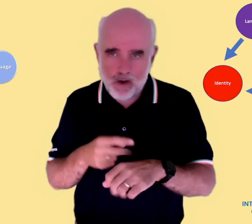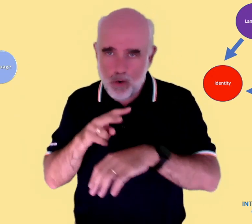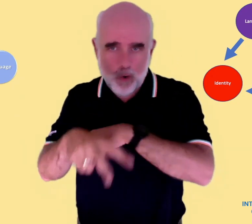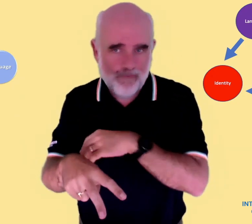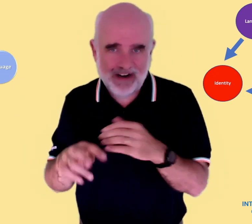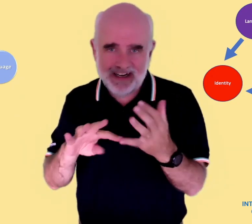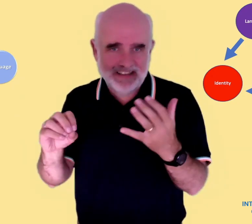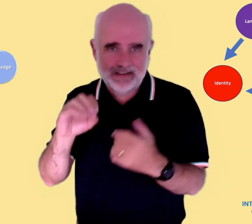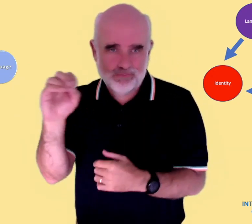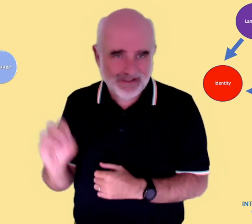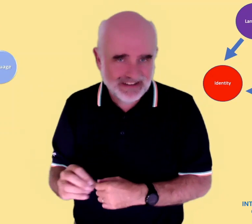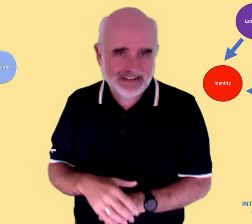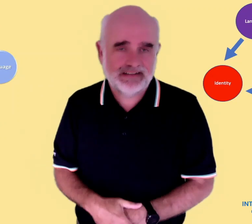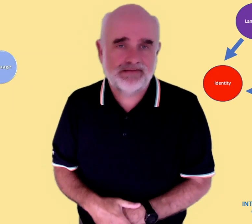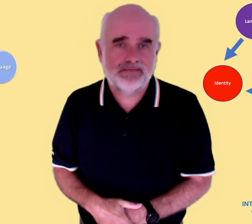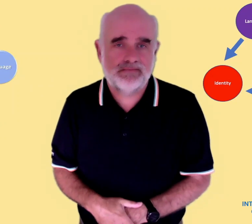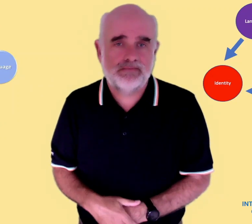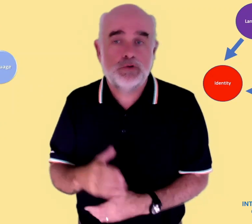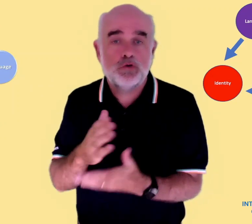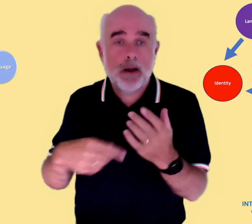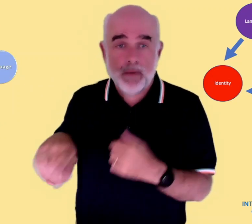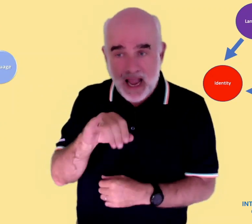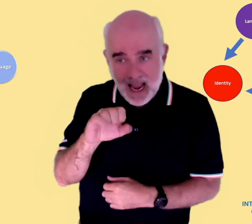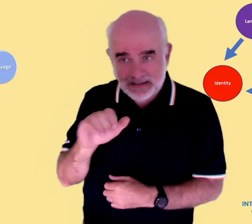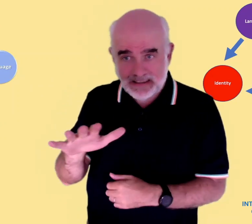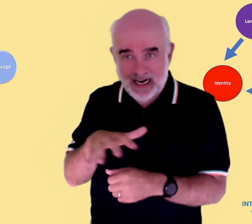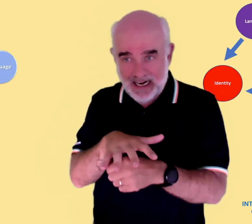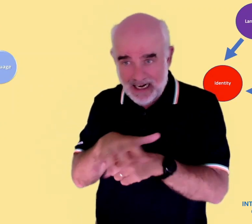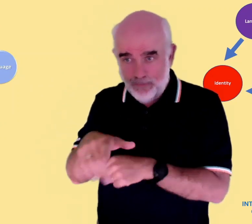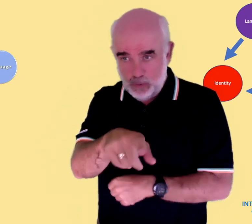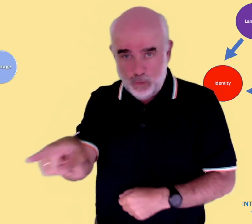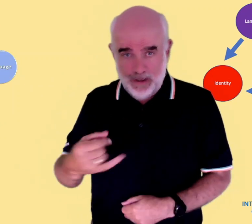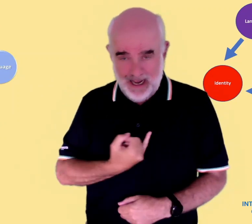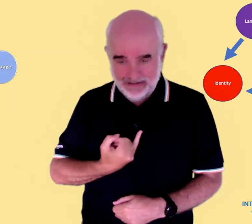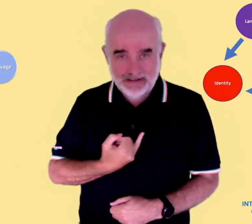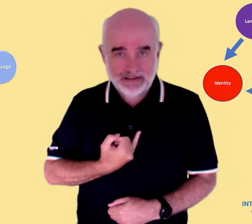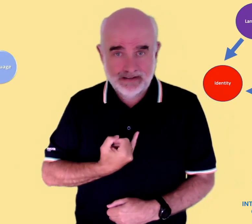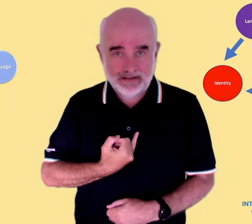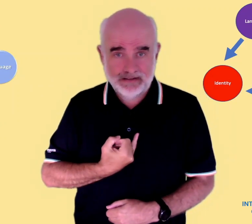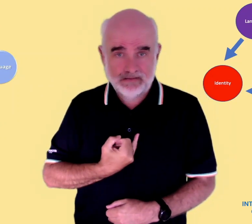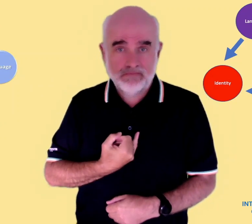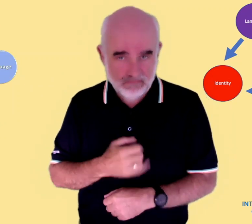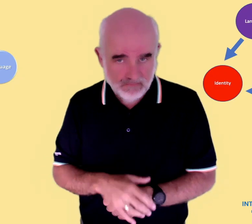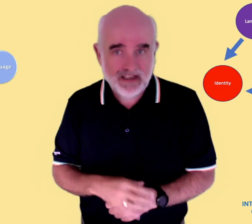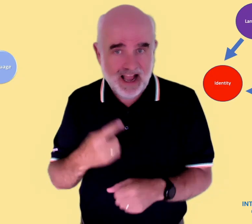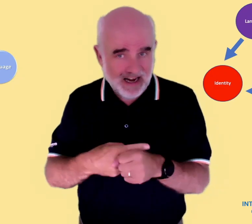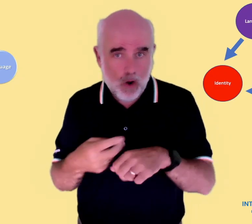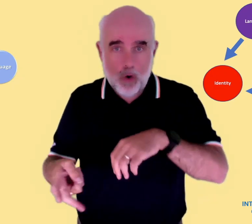Again, we are seeing over 90% of respondents in agreement. And finally respondents were asked whether they agreed that "Irish Sign Language